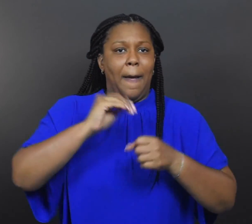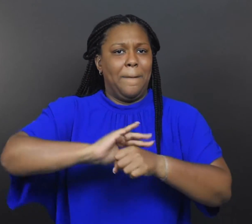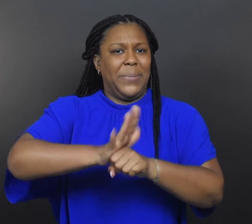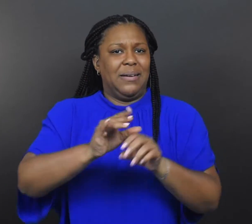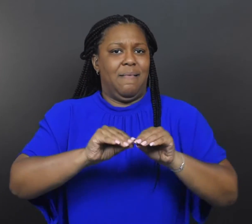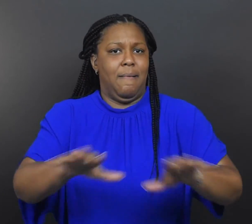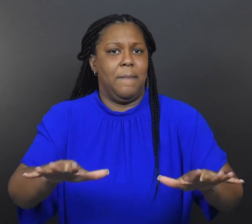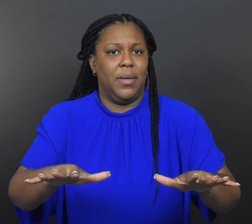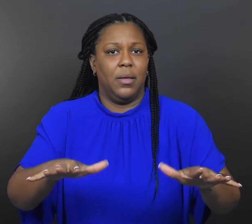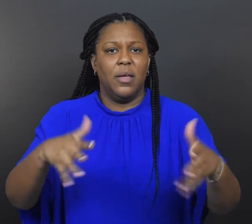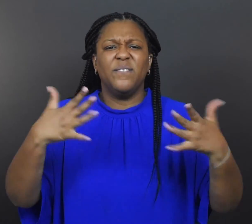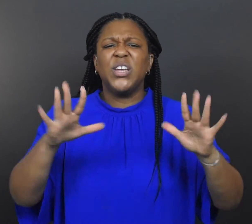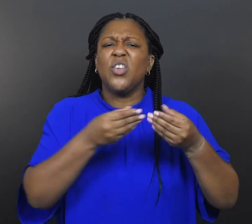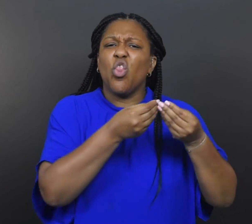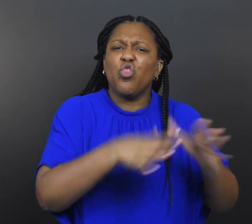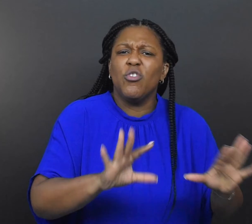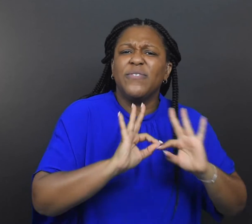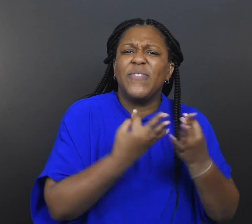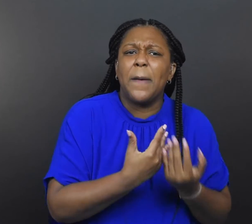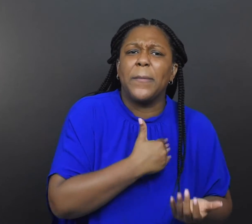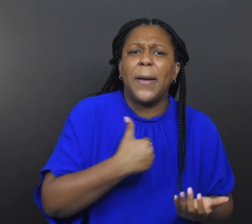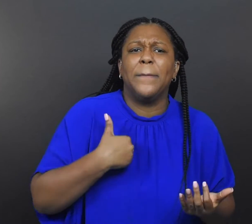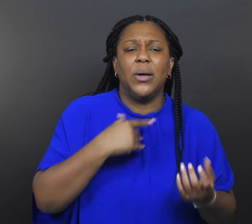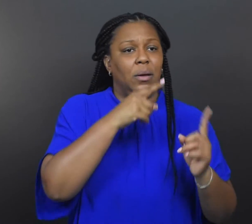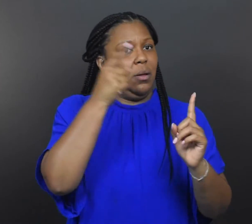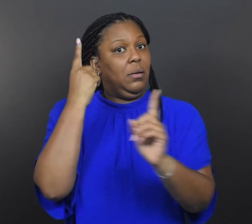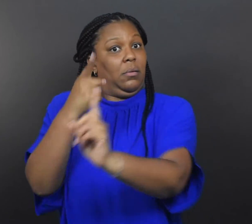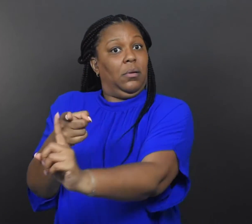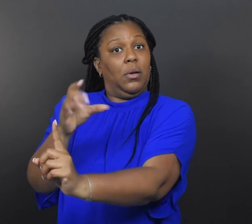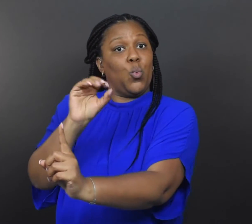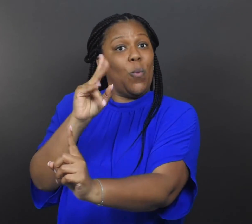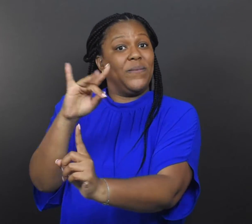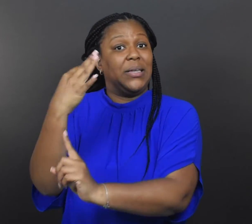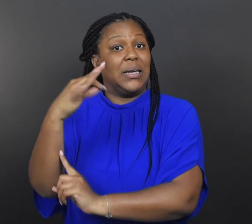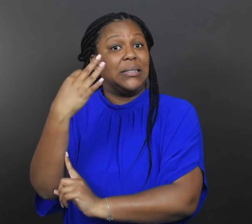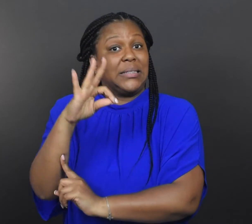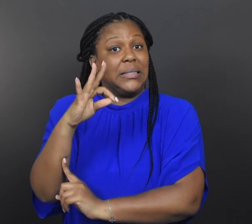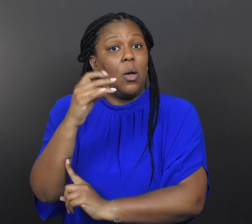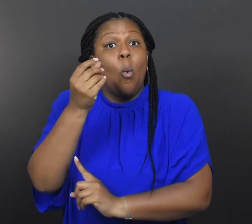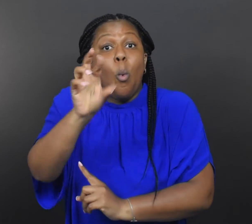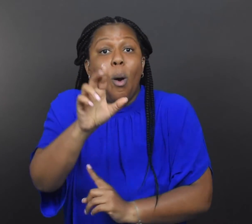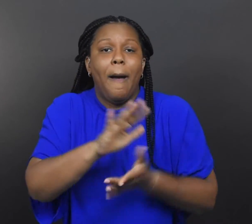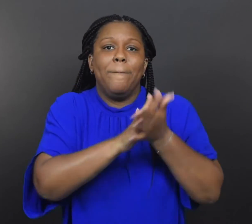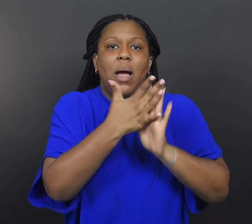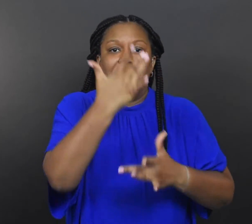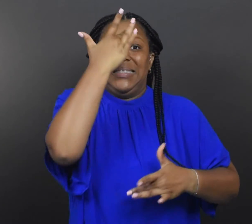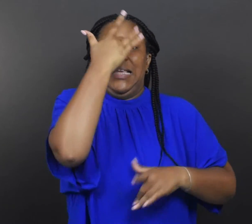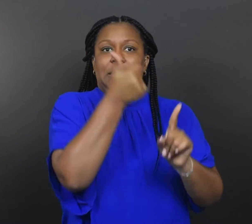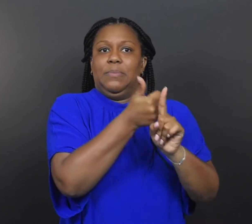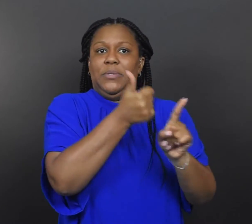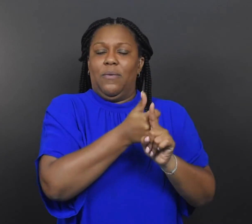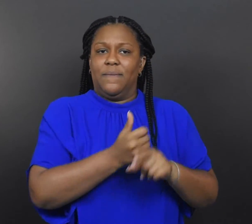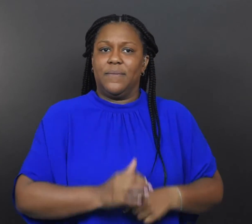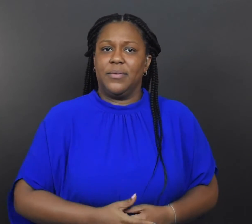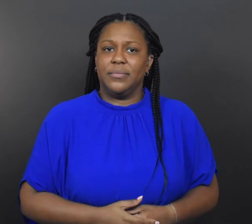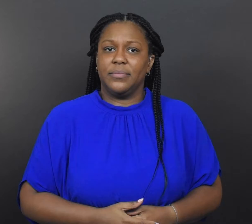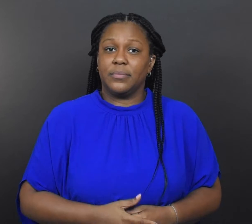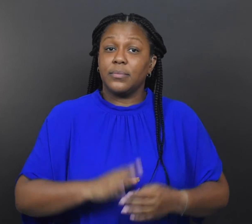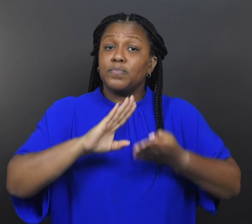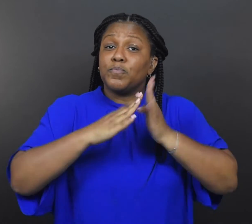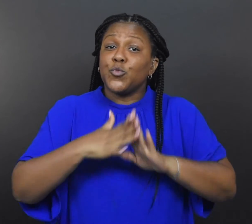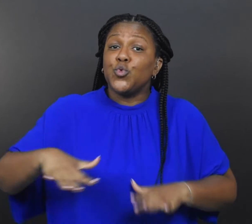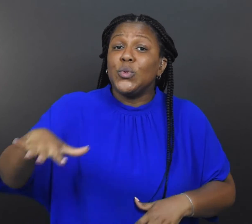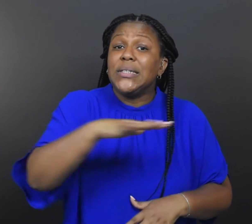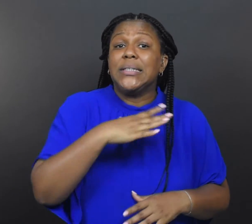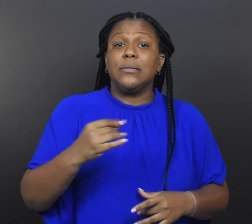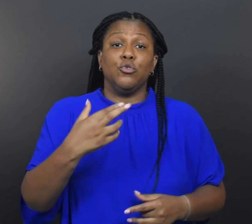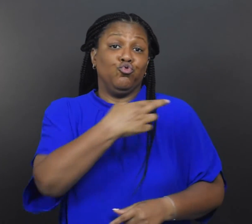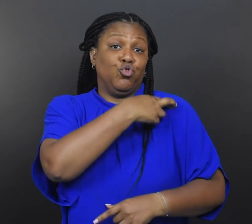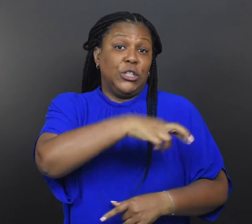a family member to COVID-19 or became sick themselves,” Lis says.